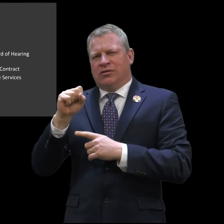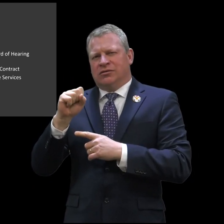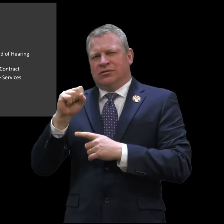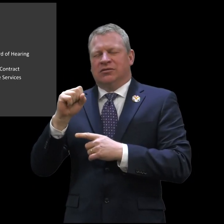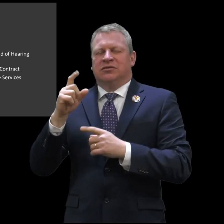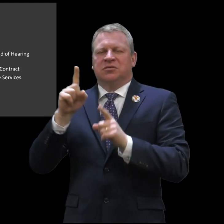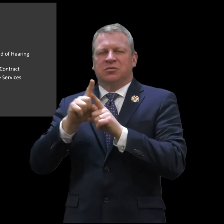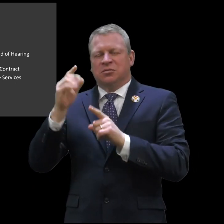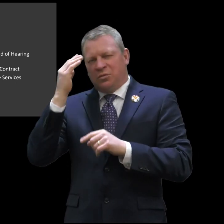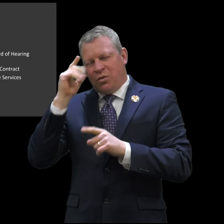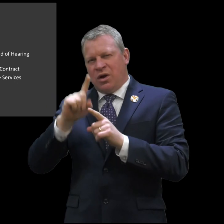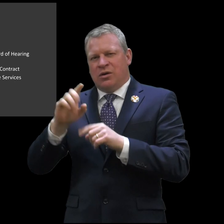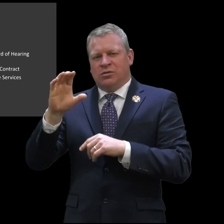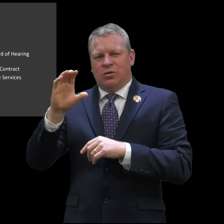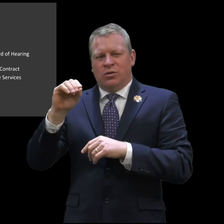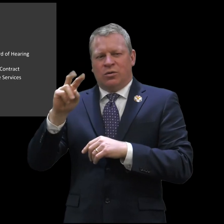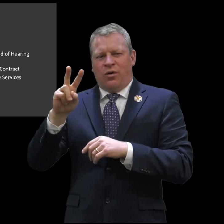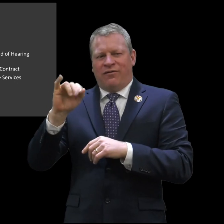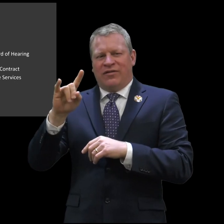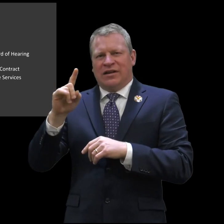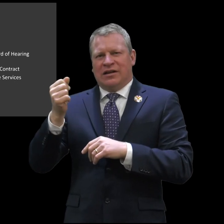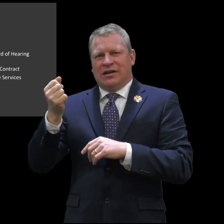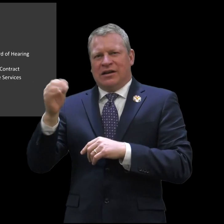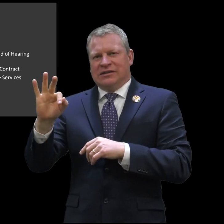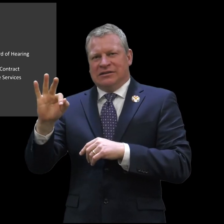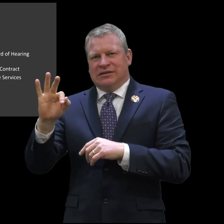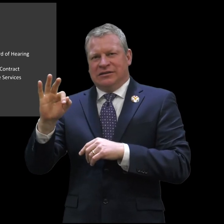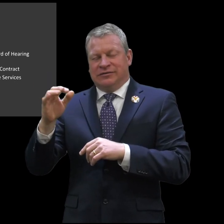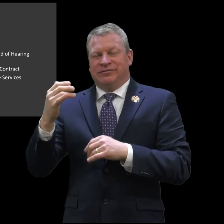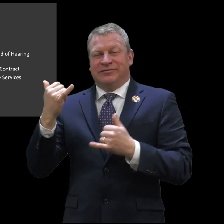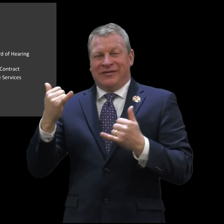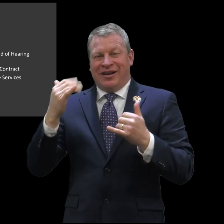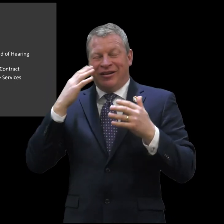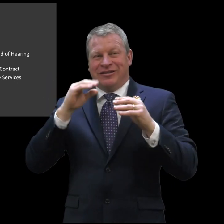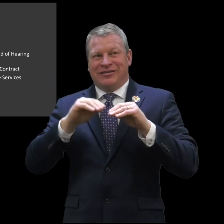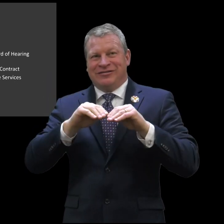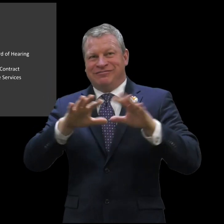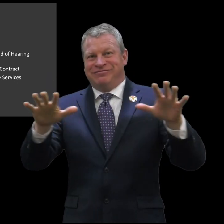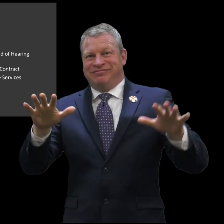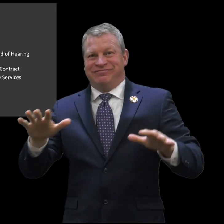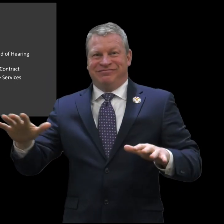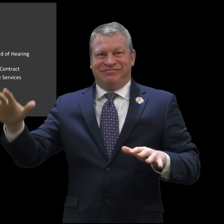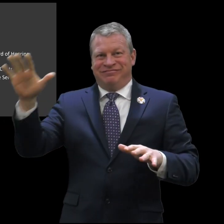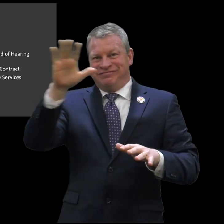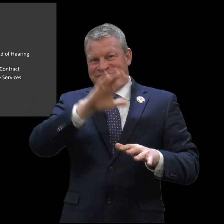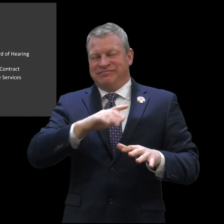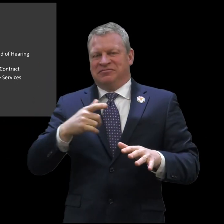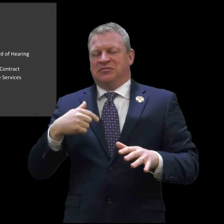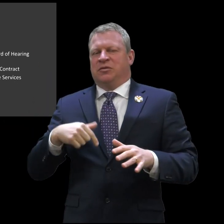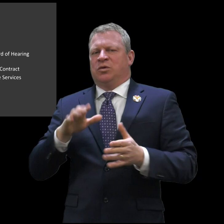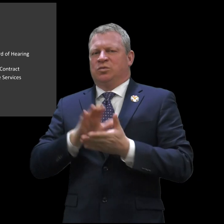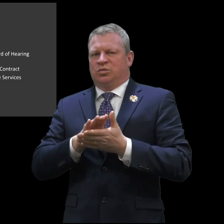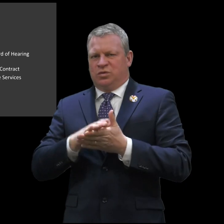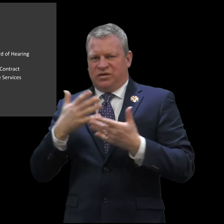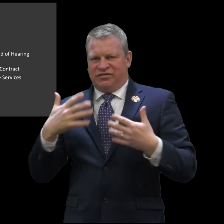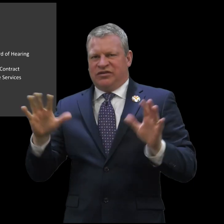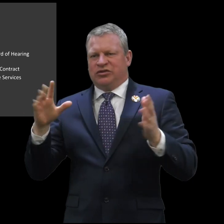bit about the coronavirus also known as Covid 19. We know that the virus is